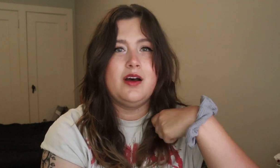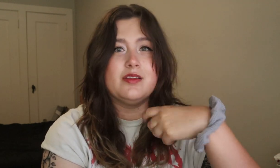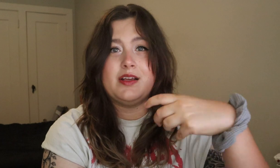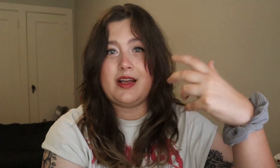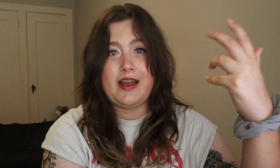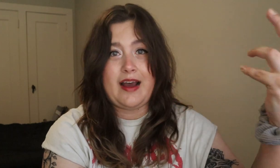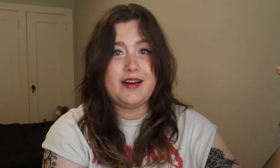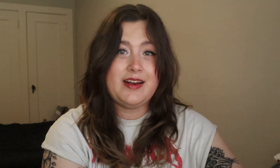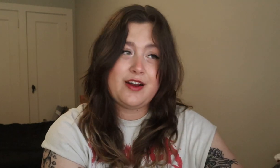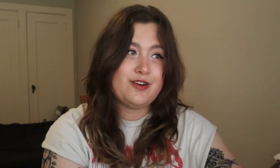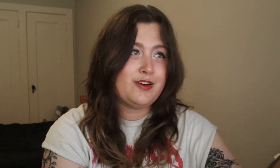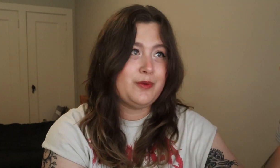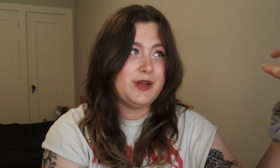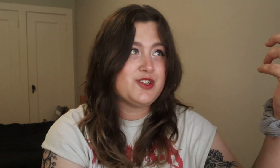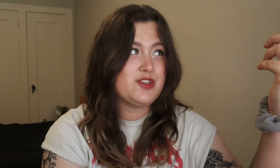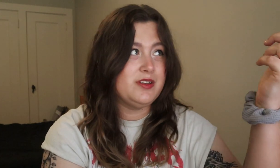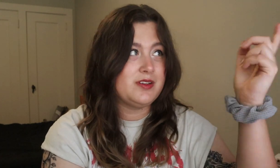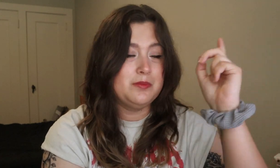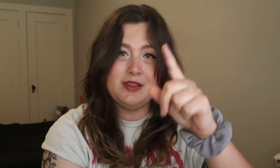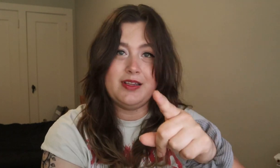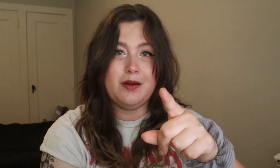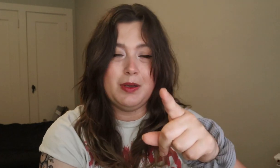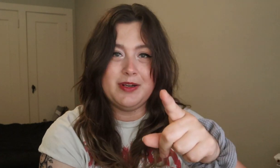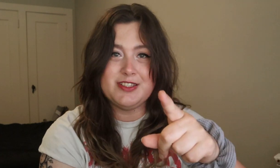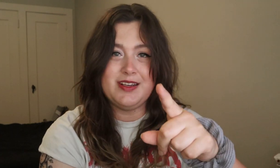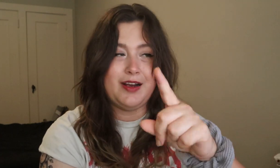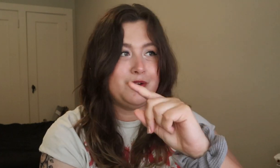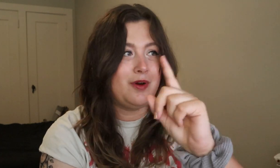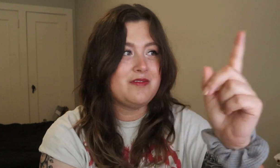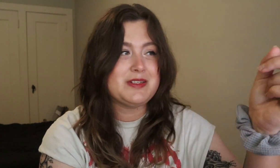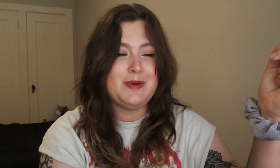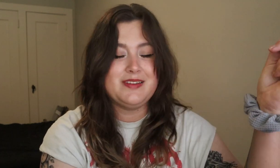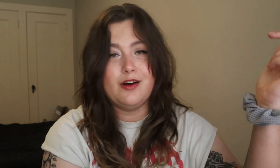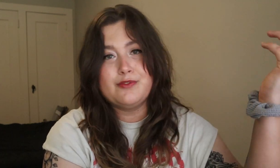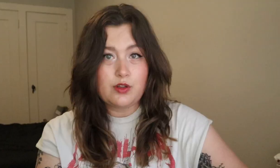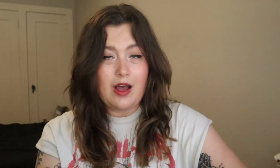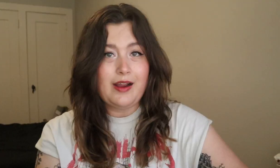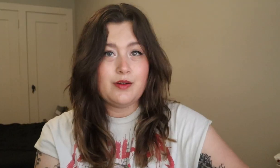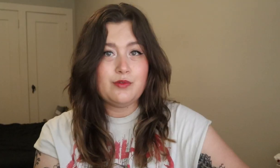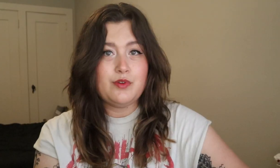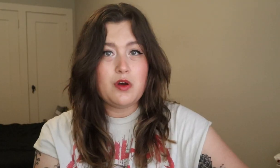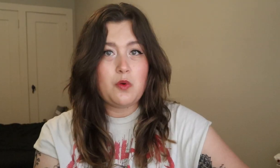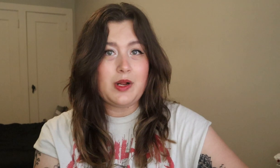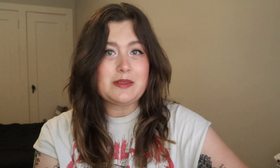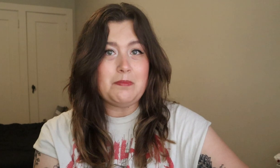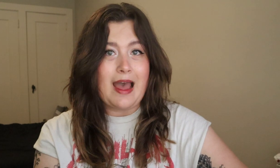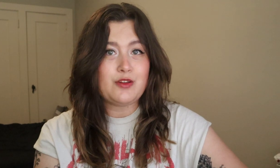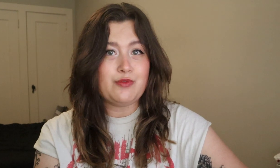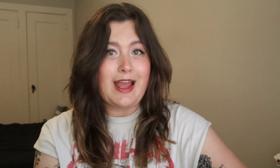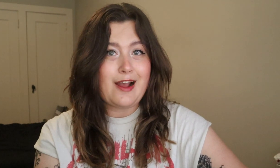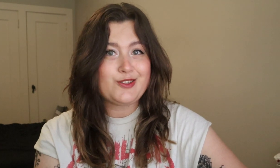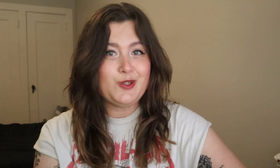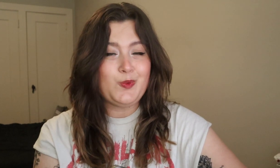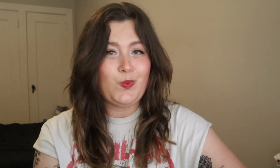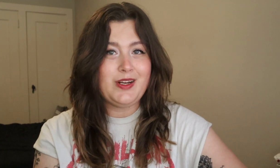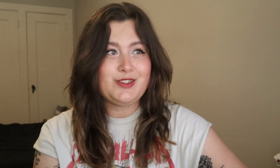unless I had an editor, which is completely out of my budget. I do all of this myself. So I don't know what Matt's reaction was